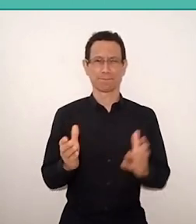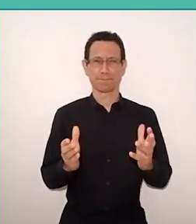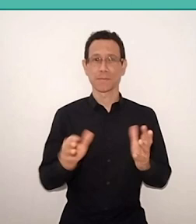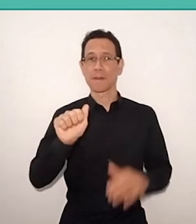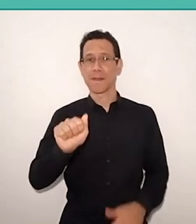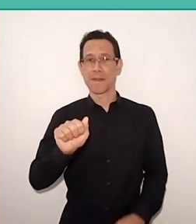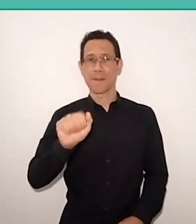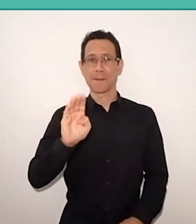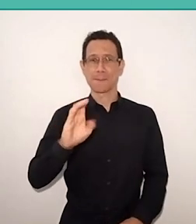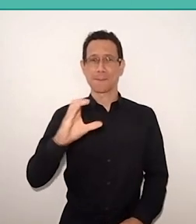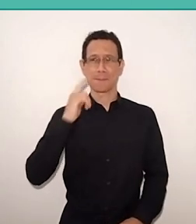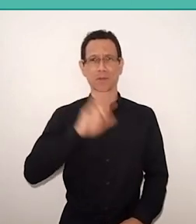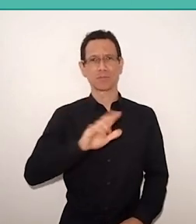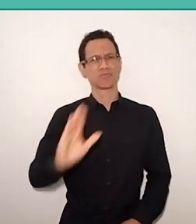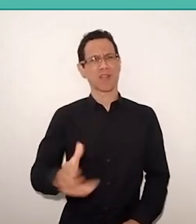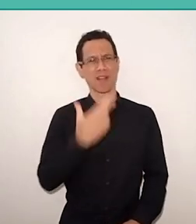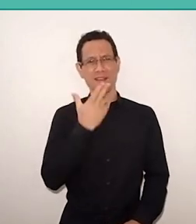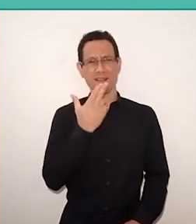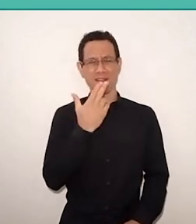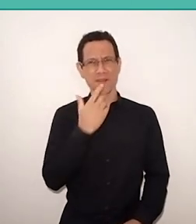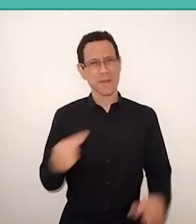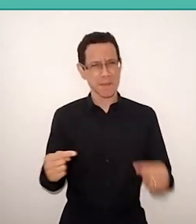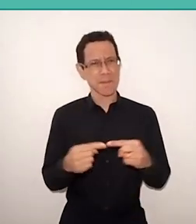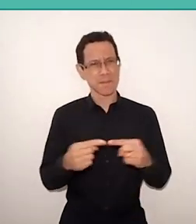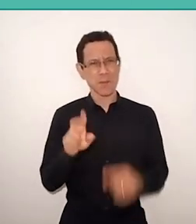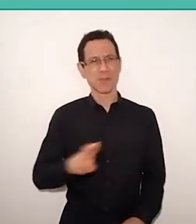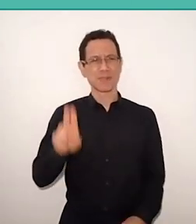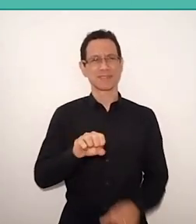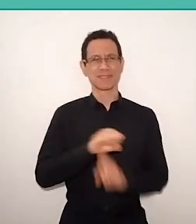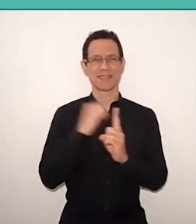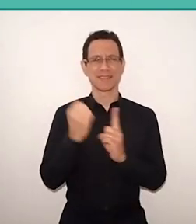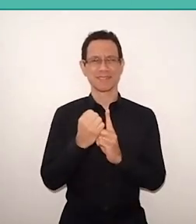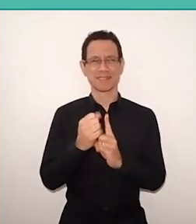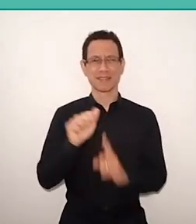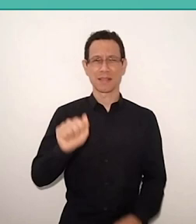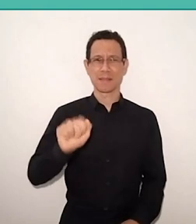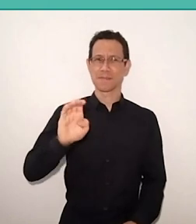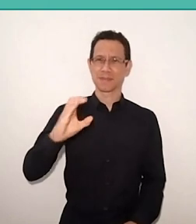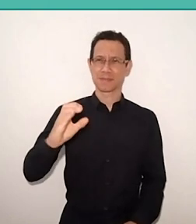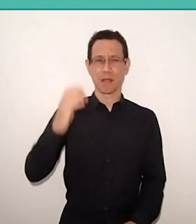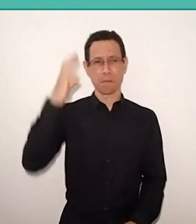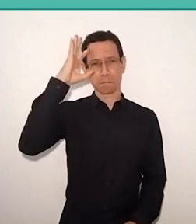There is no literacy without conscience. Paulo Freire said: